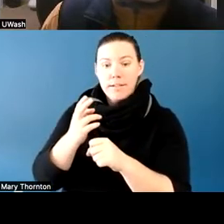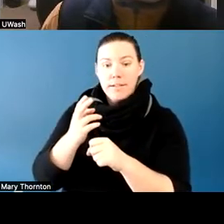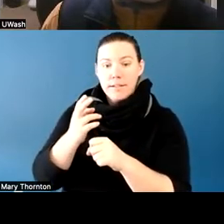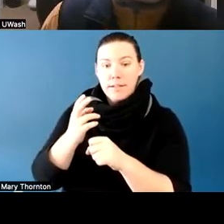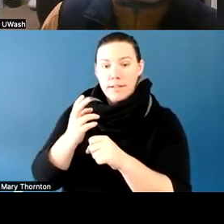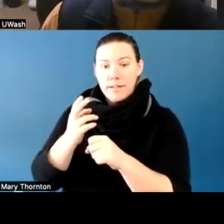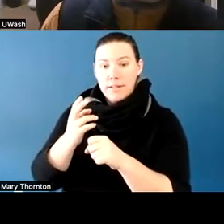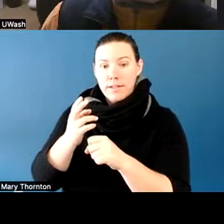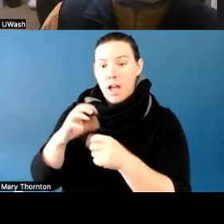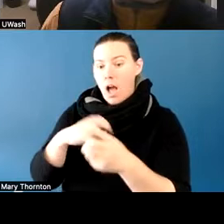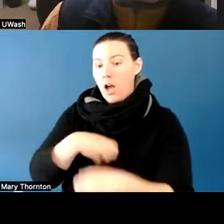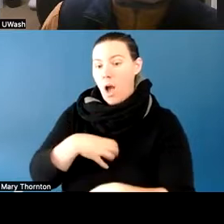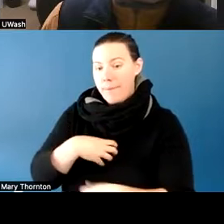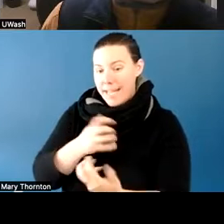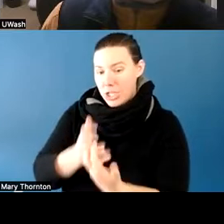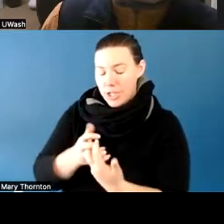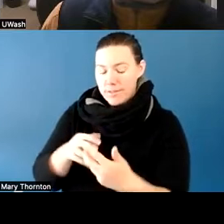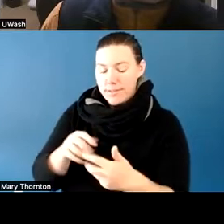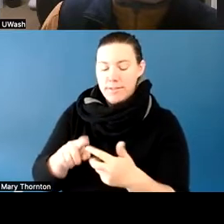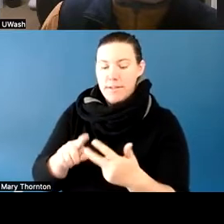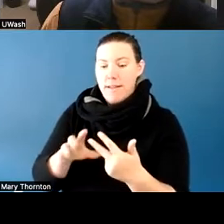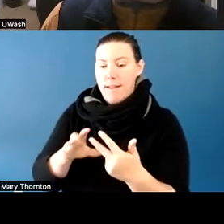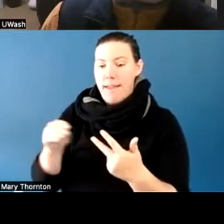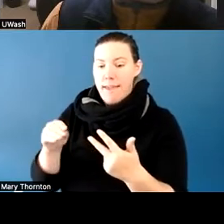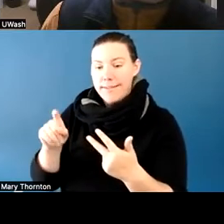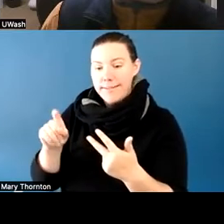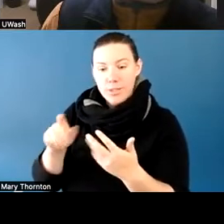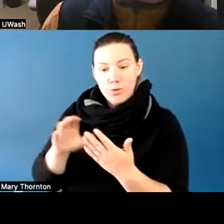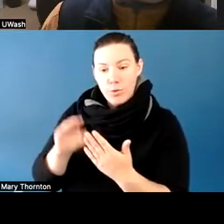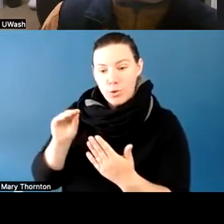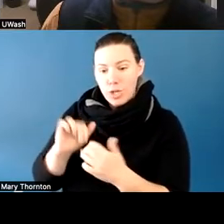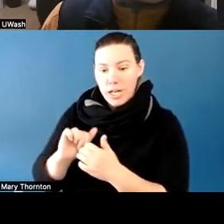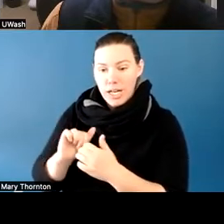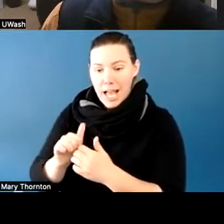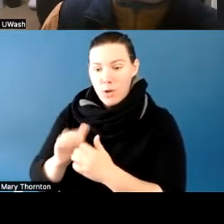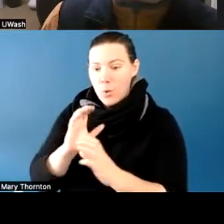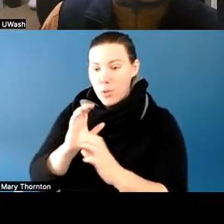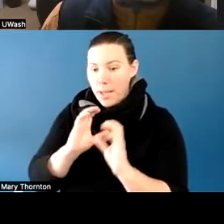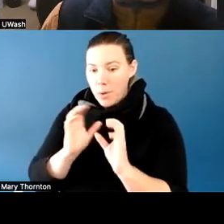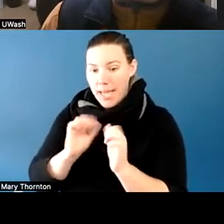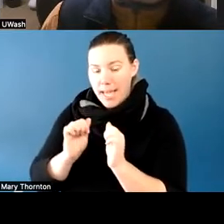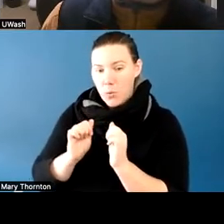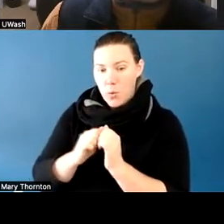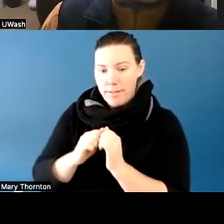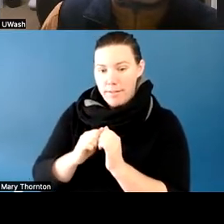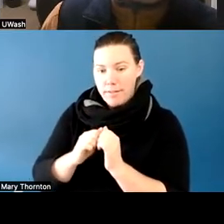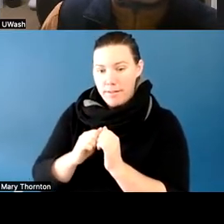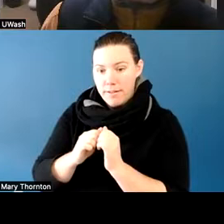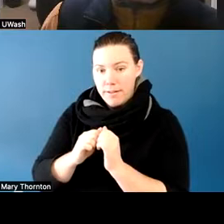and needed to know how to communicate with his faculty--